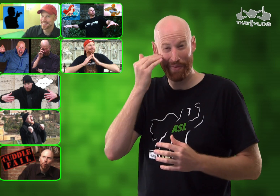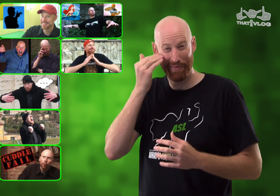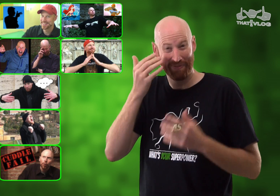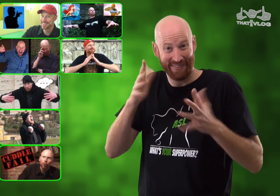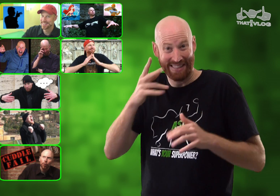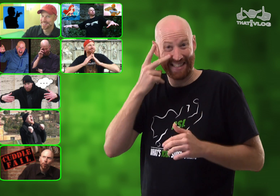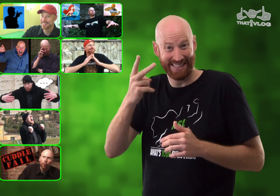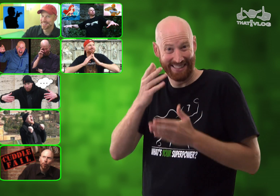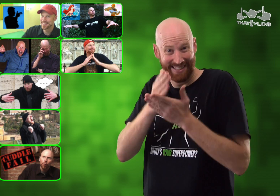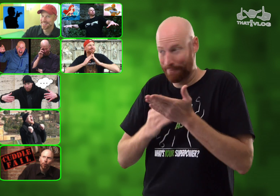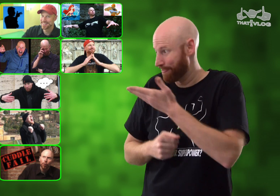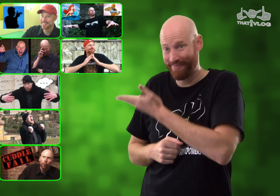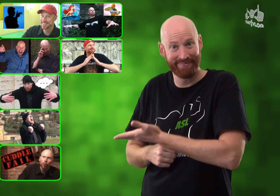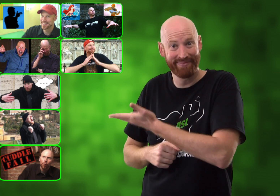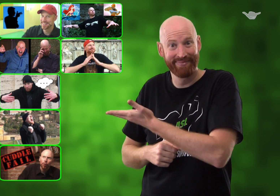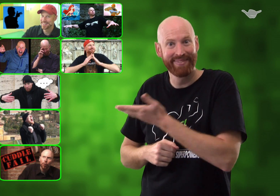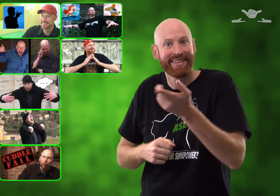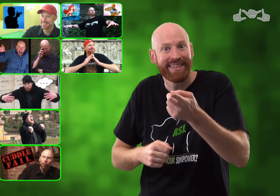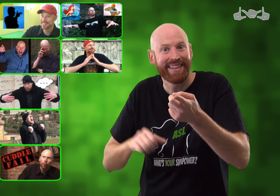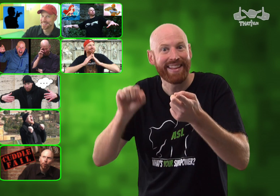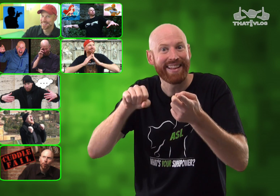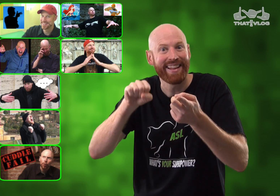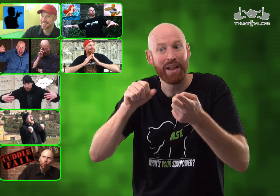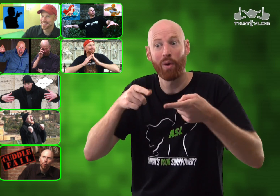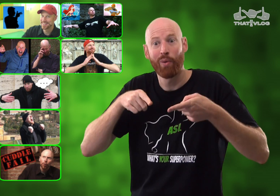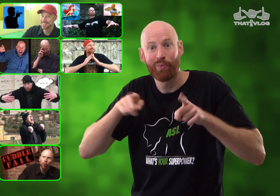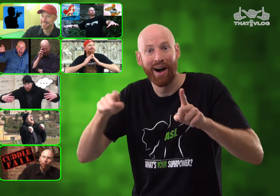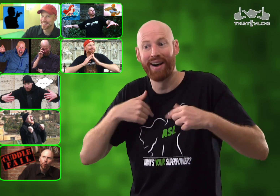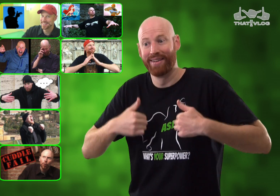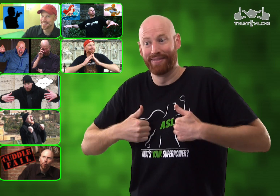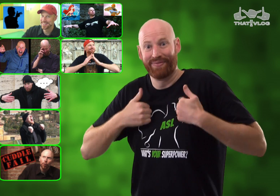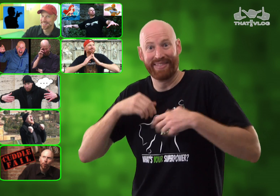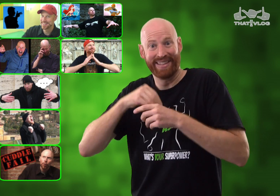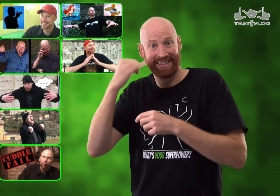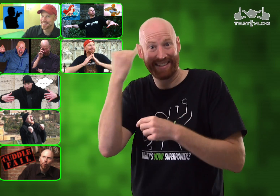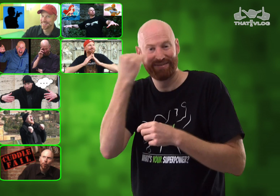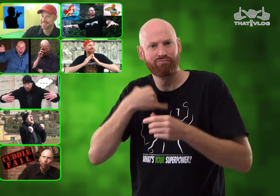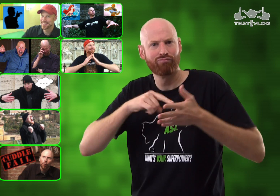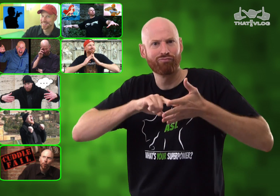... maybe you've seen some of these episodes? If you have, I was making these while I was